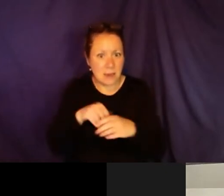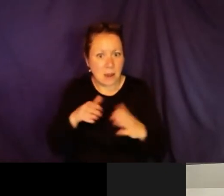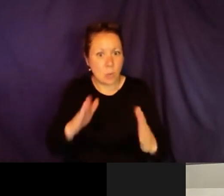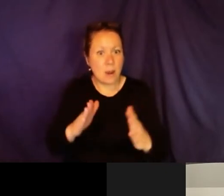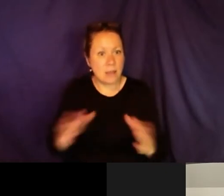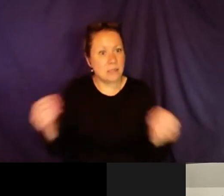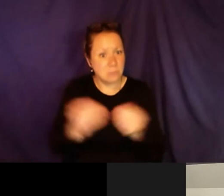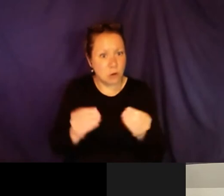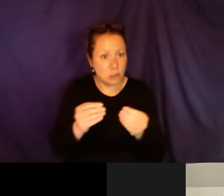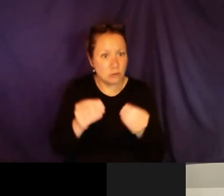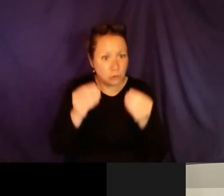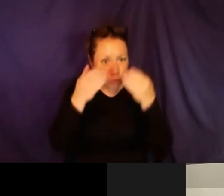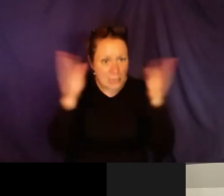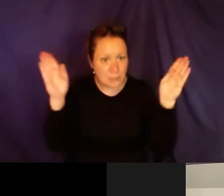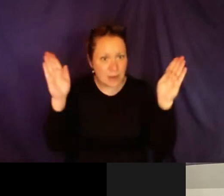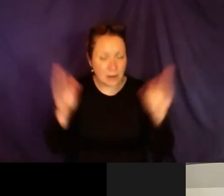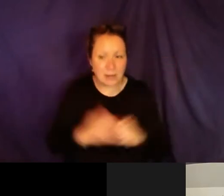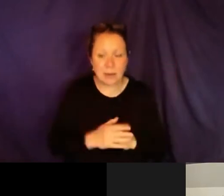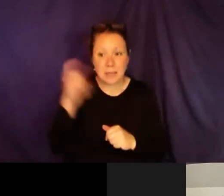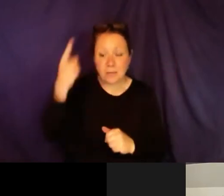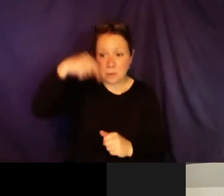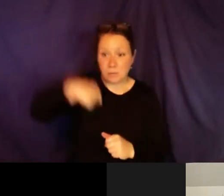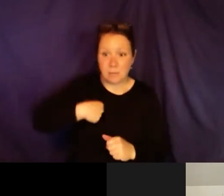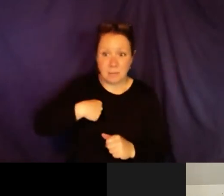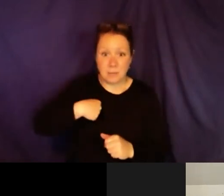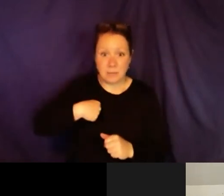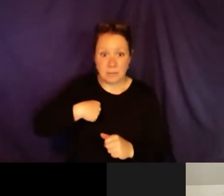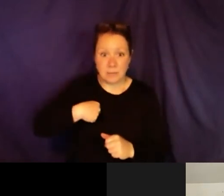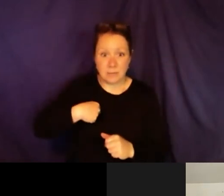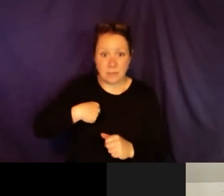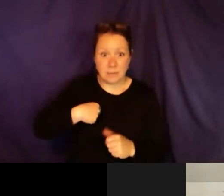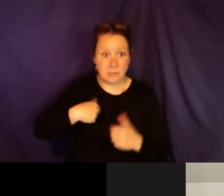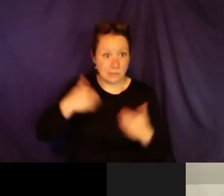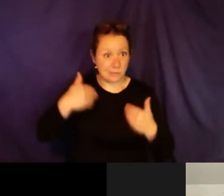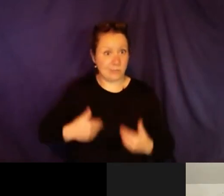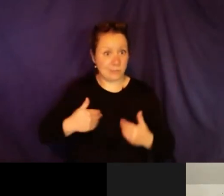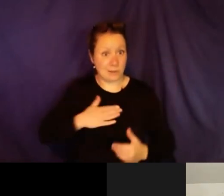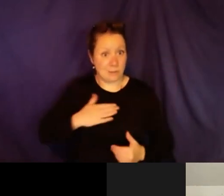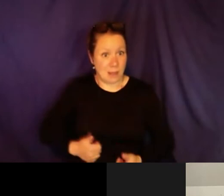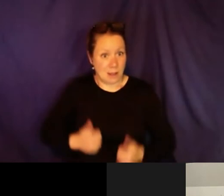professors of disabilities, you know, how can we accommodate them in a way that, you know, that's more